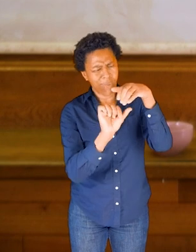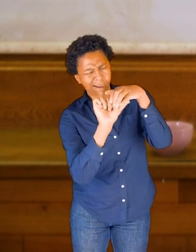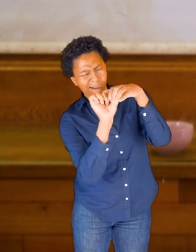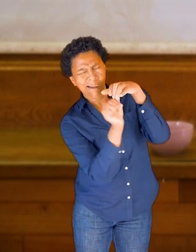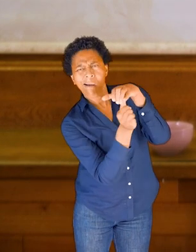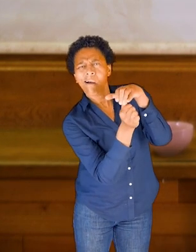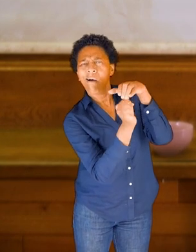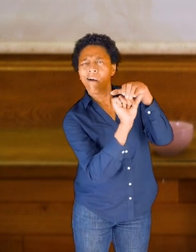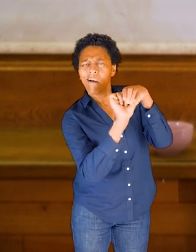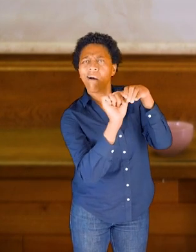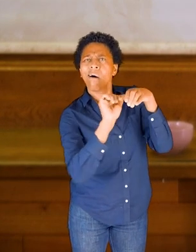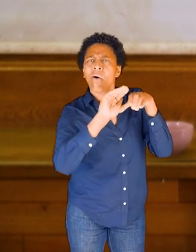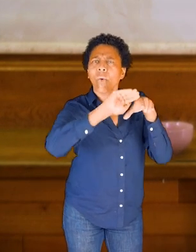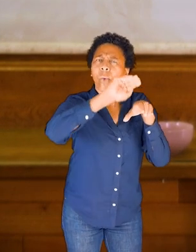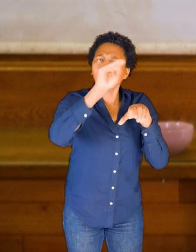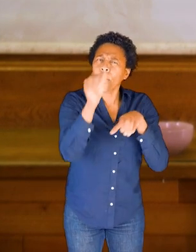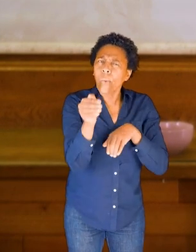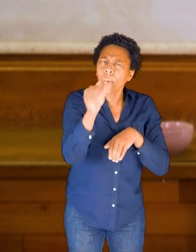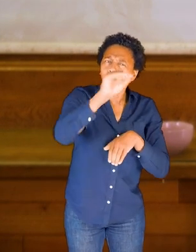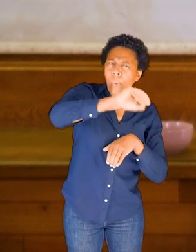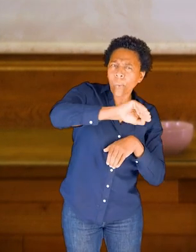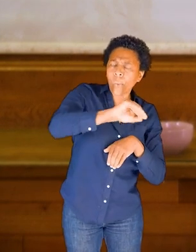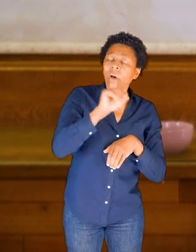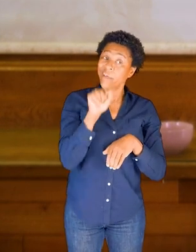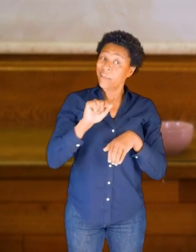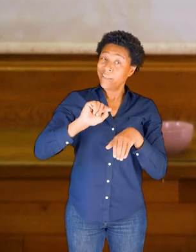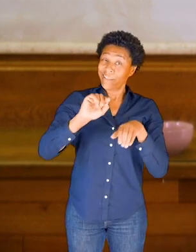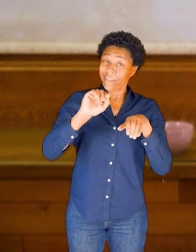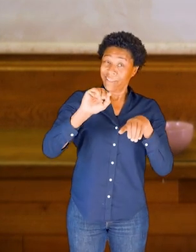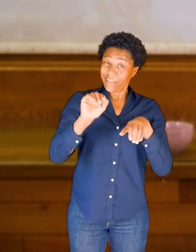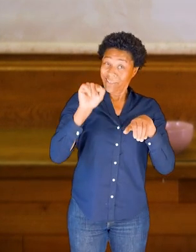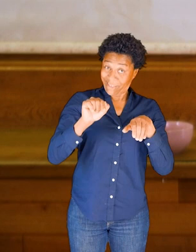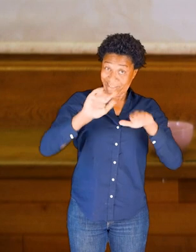Now there's something quite particular about this shape for me.